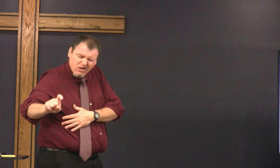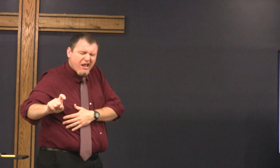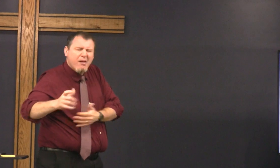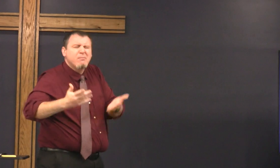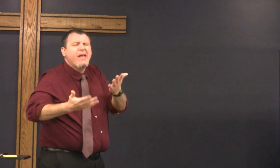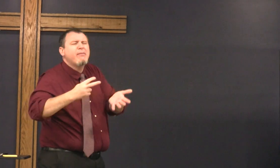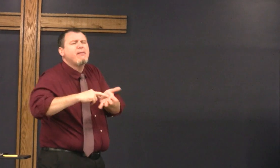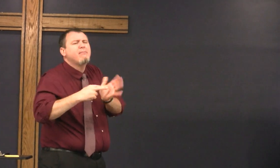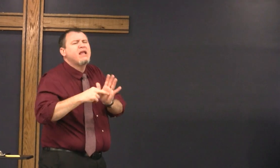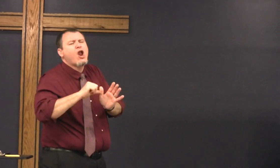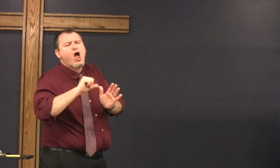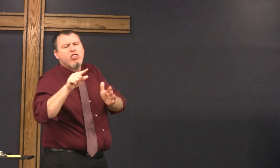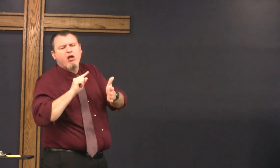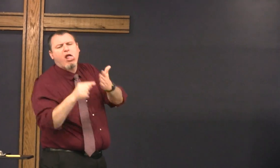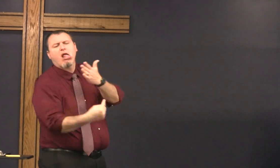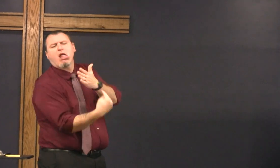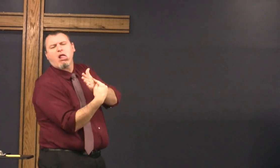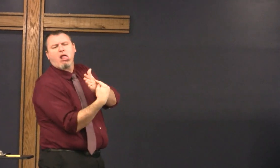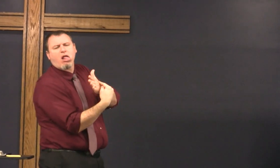you don't have to ask did Jesus really mean that